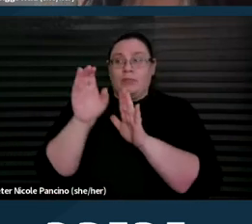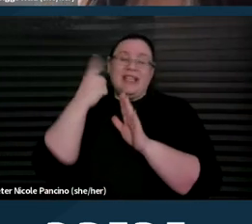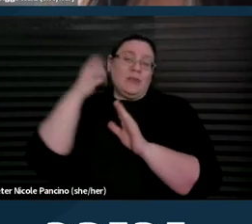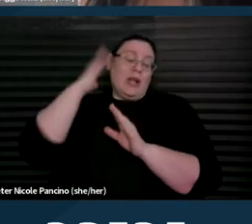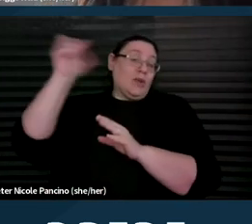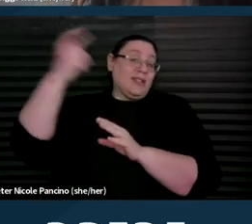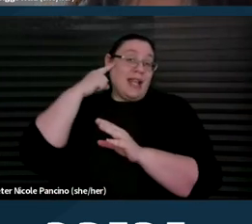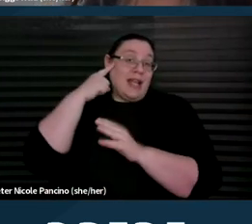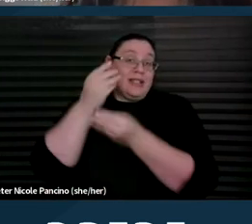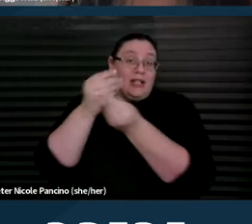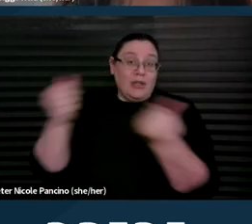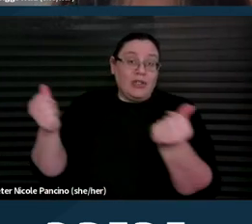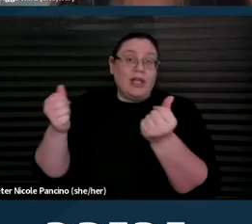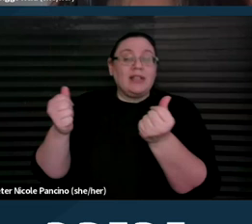into further control over lives.